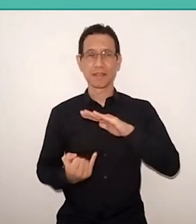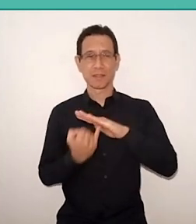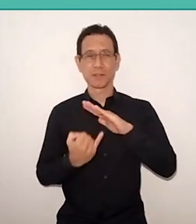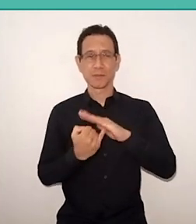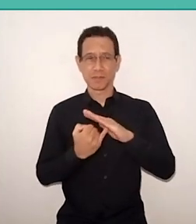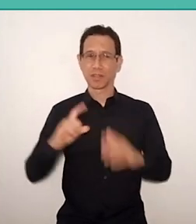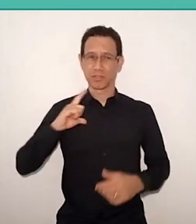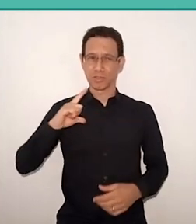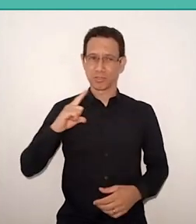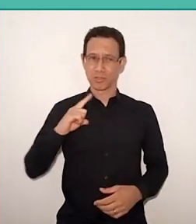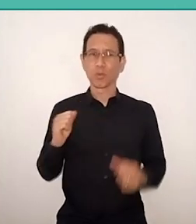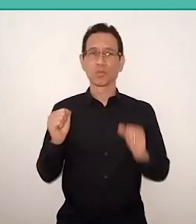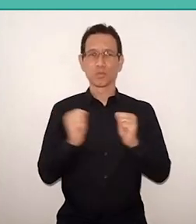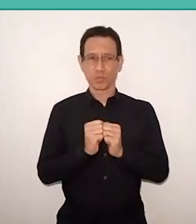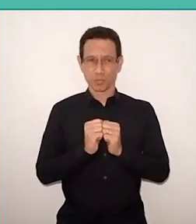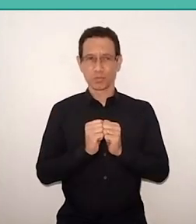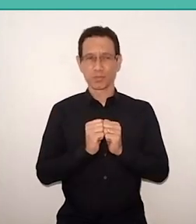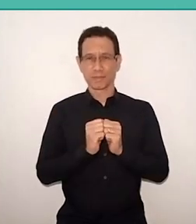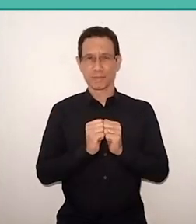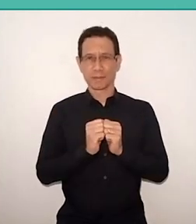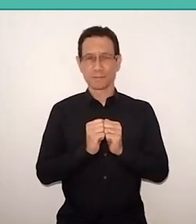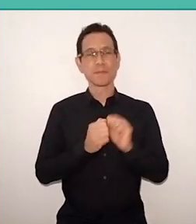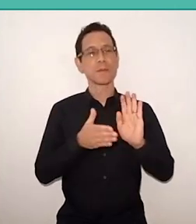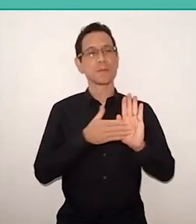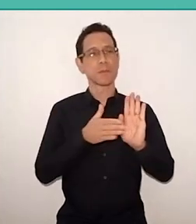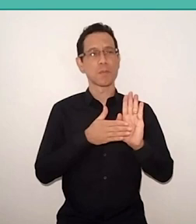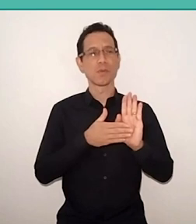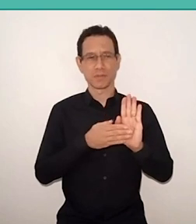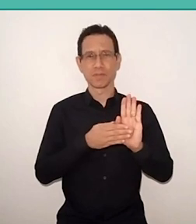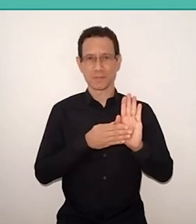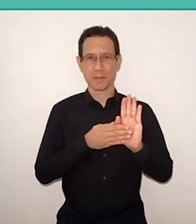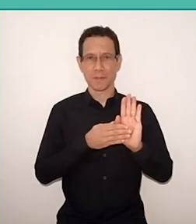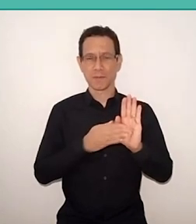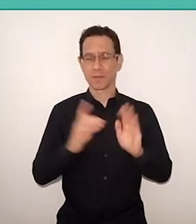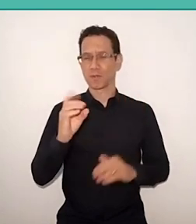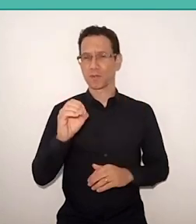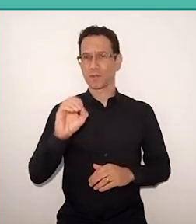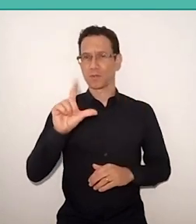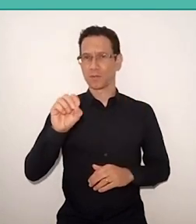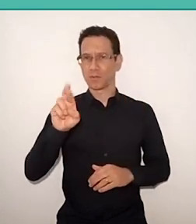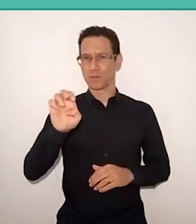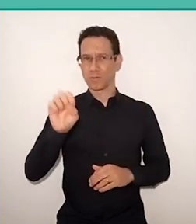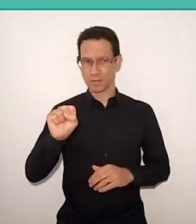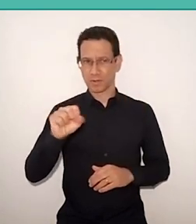together with the proposal of Dolores Prades from Emília Institute,